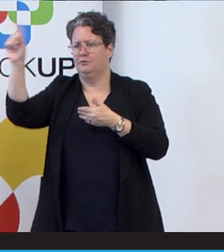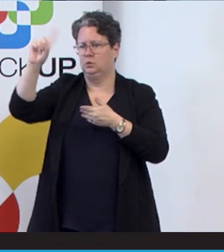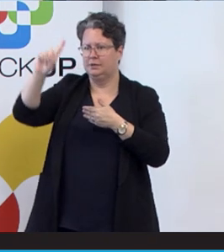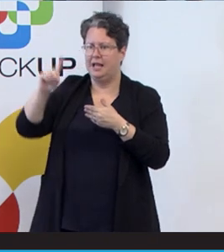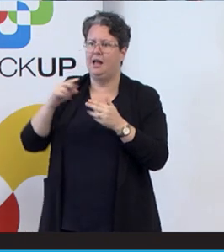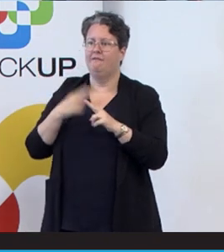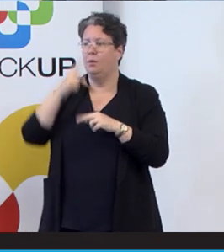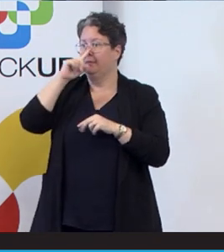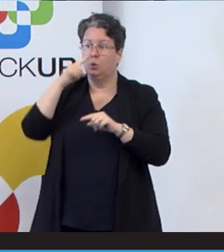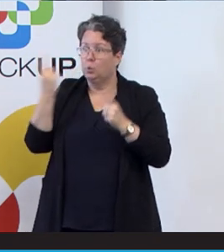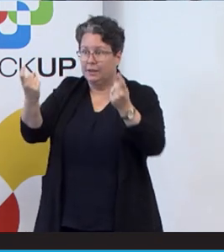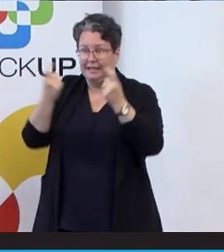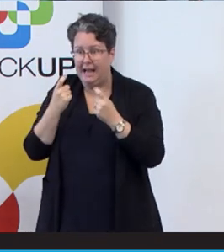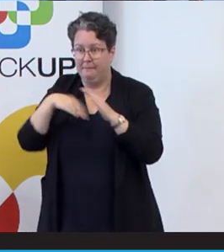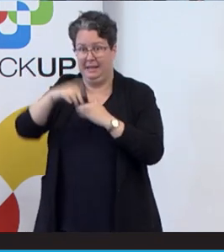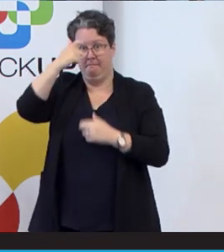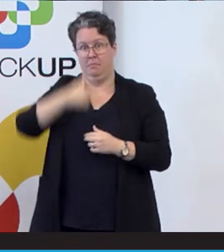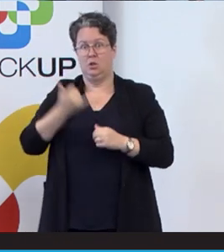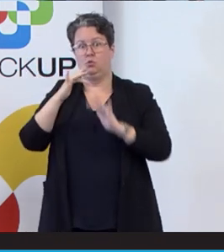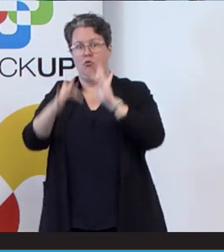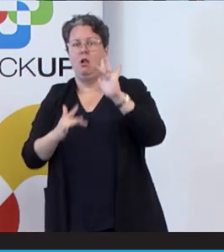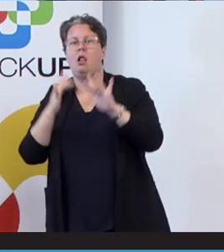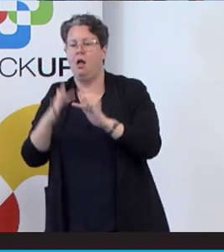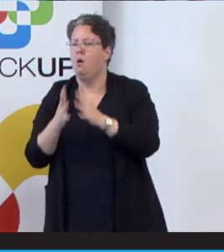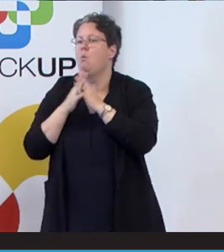who couldn't attend in person or online today. Because I think a lot of people